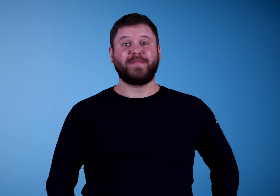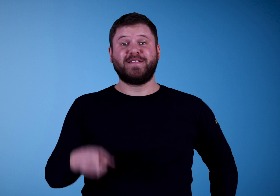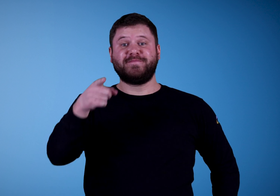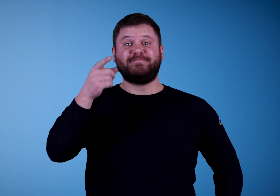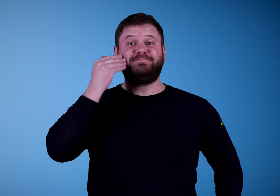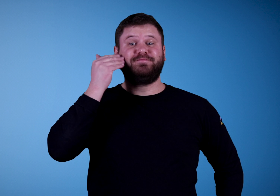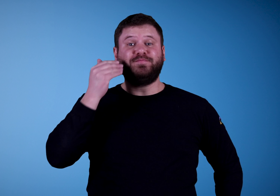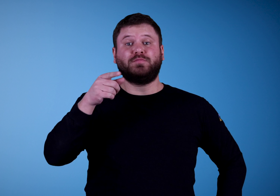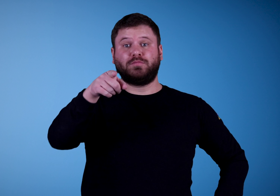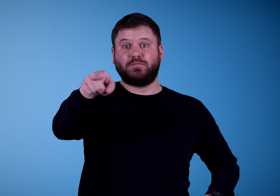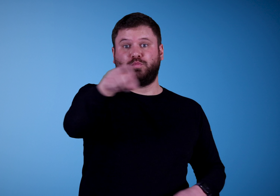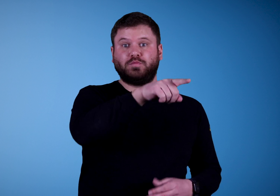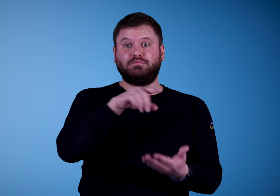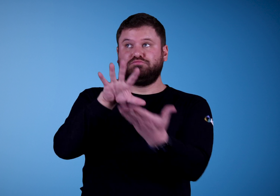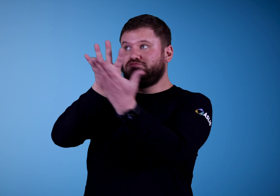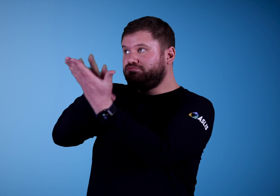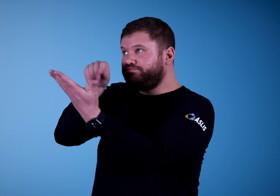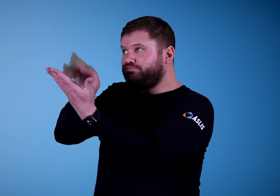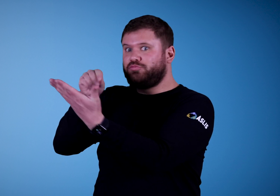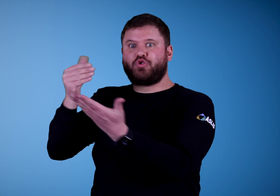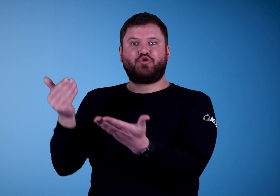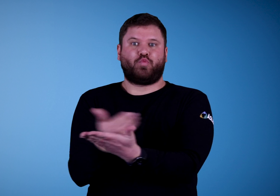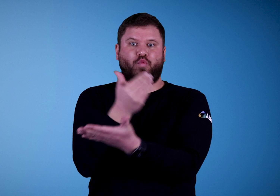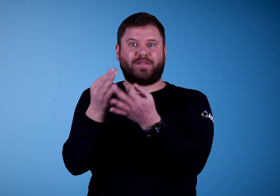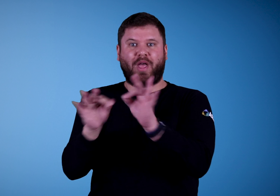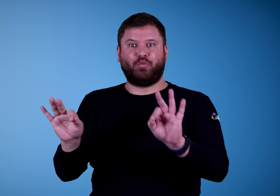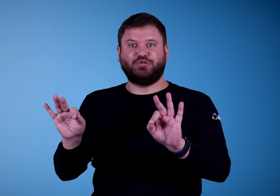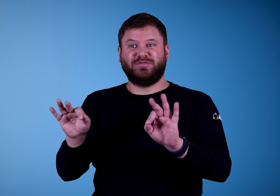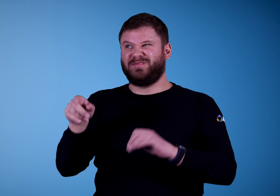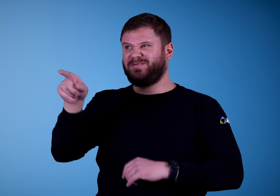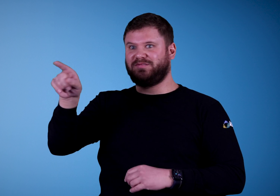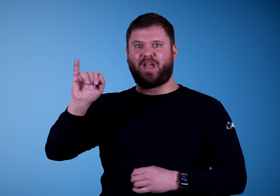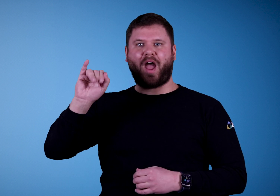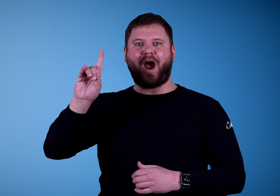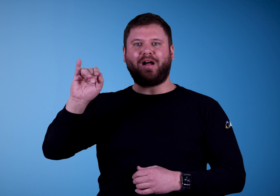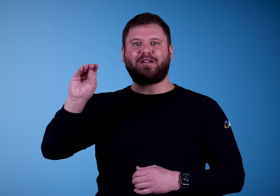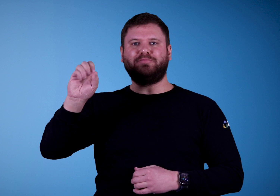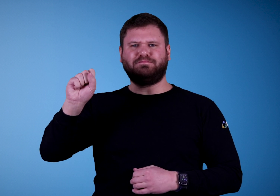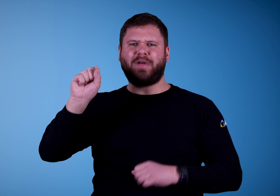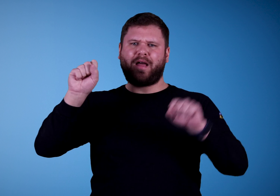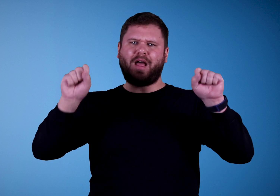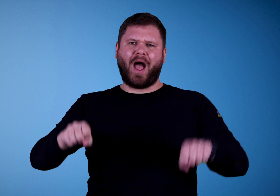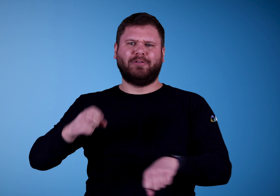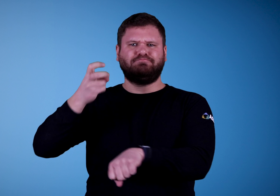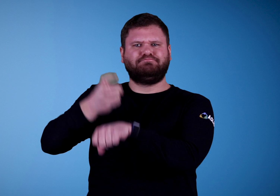When you learn a new language, Idioms can be heard to learn.